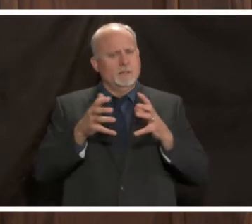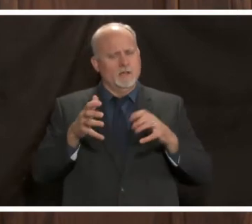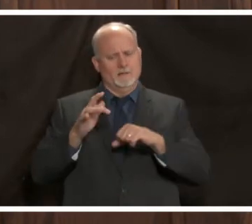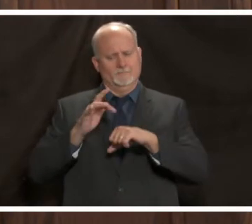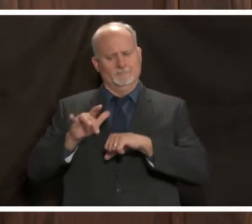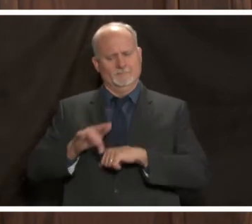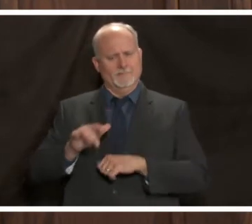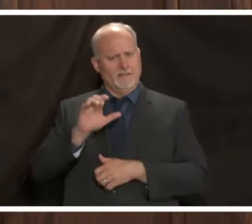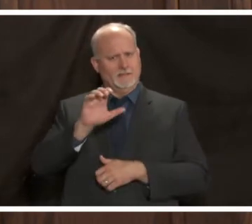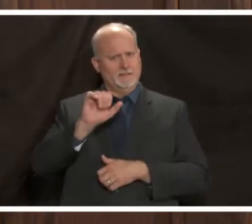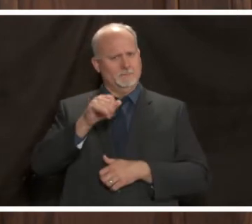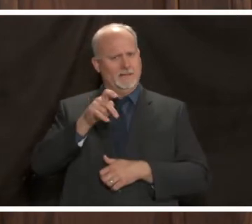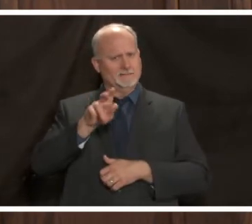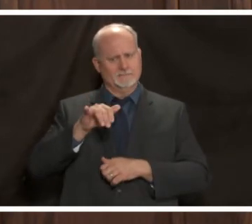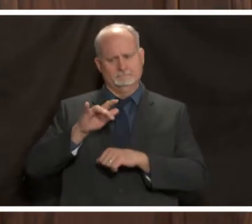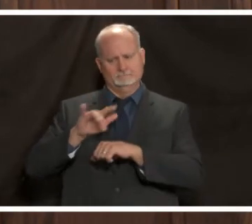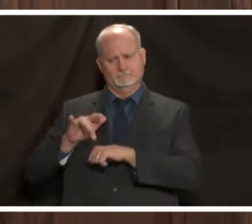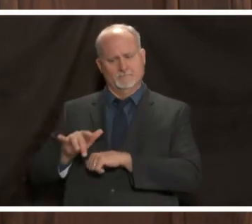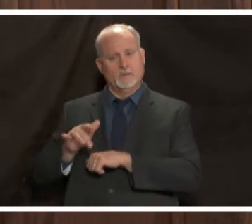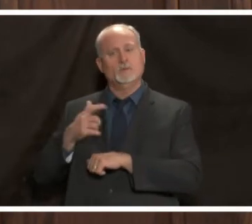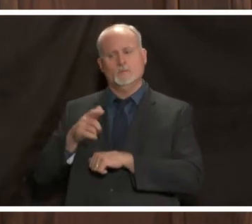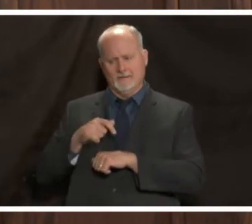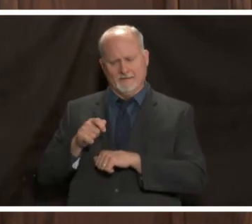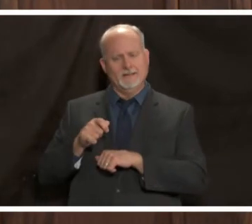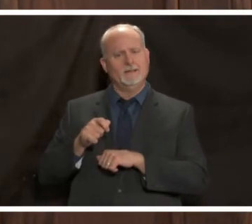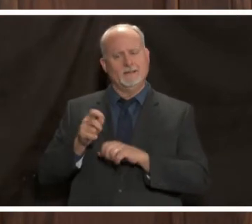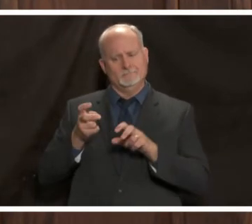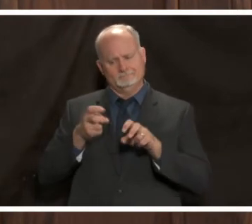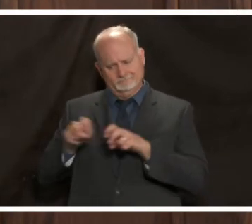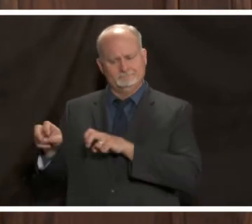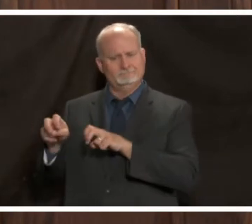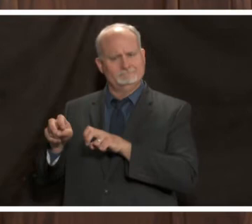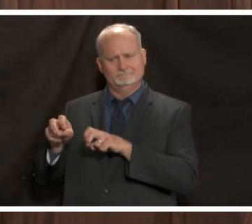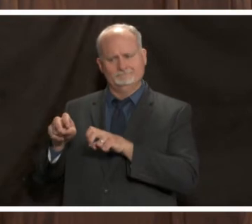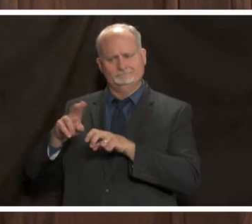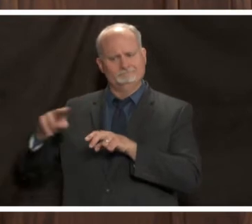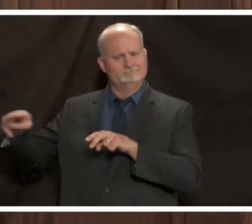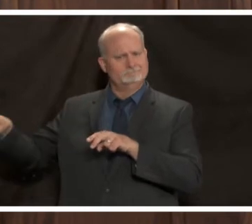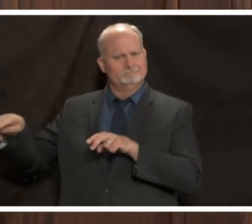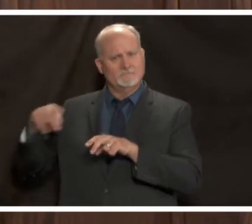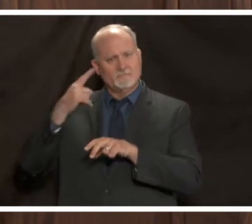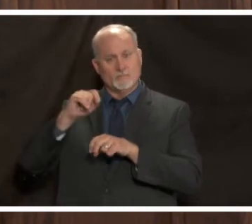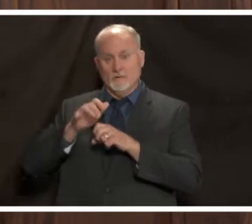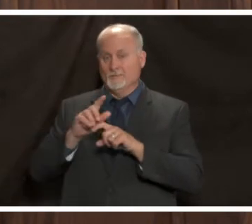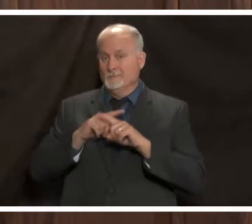care of covid we can convert beds to covet care but that comes at a price and the price is that